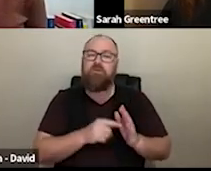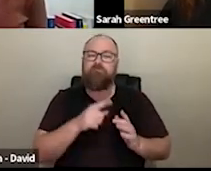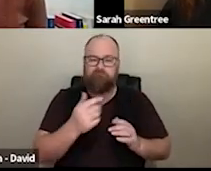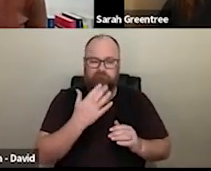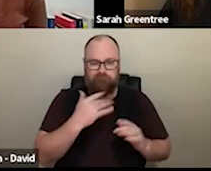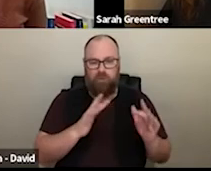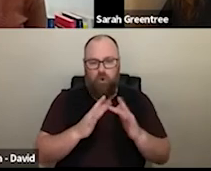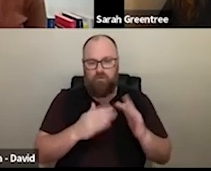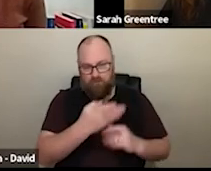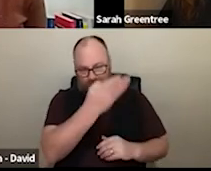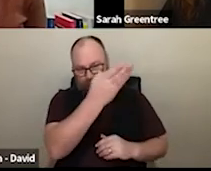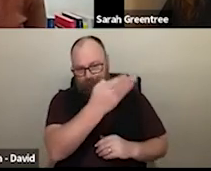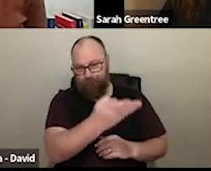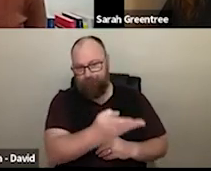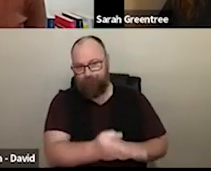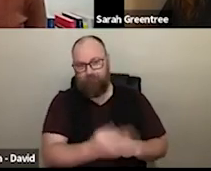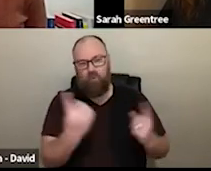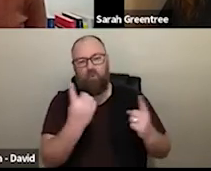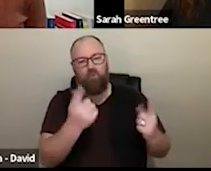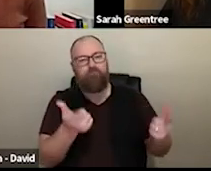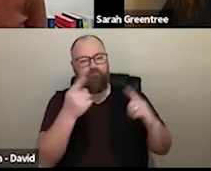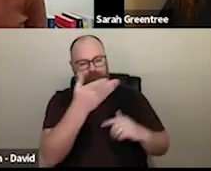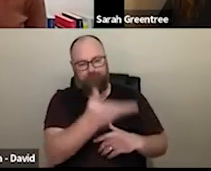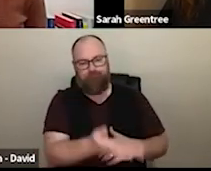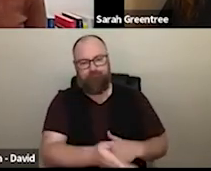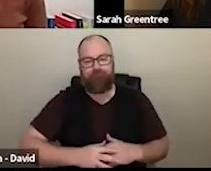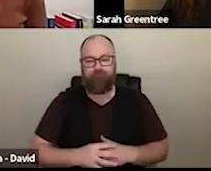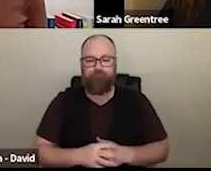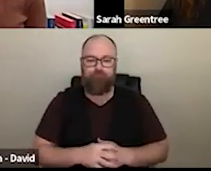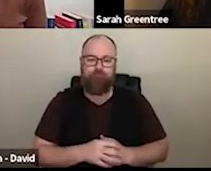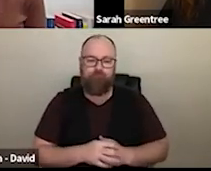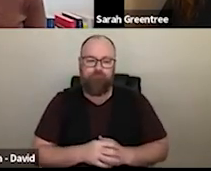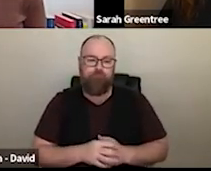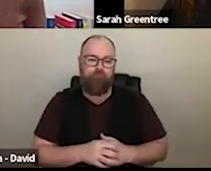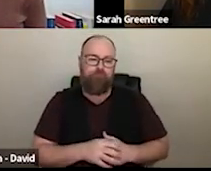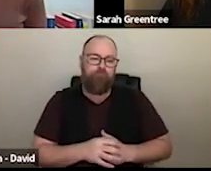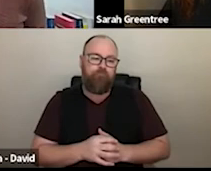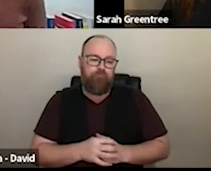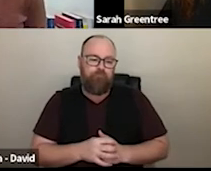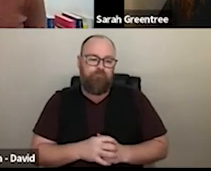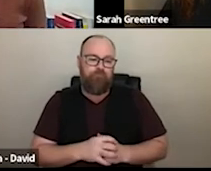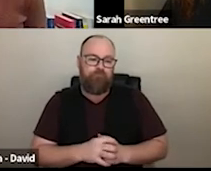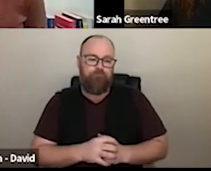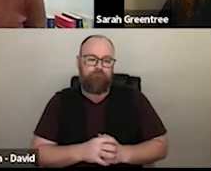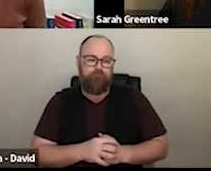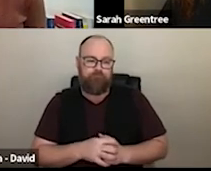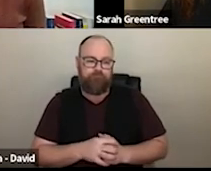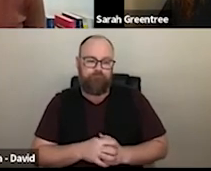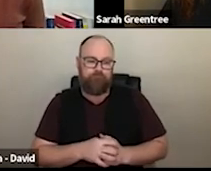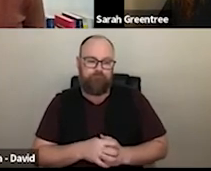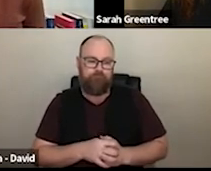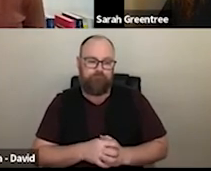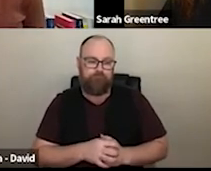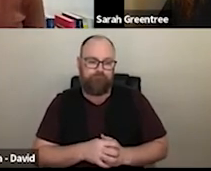one of those heads of practice to to sort of have that discussion as well, so what I